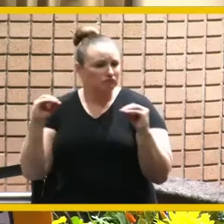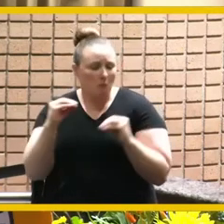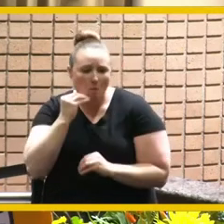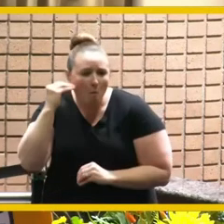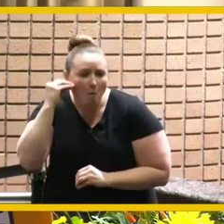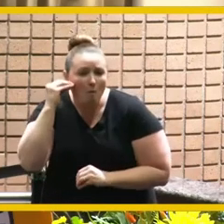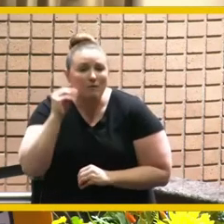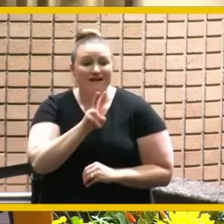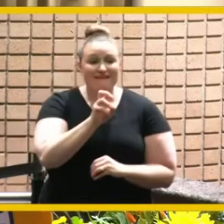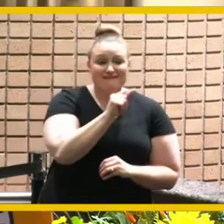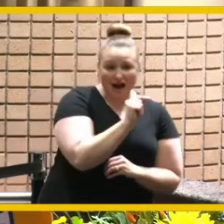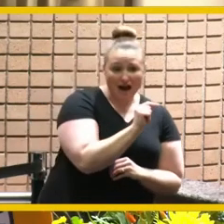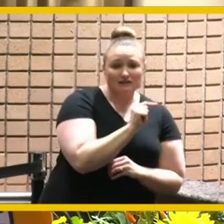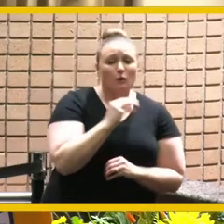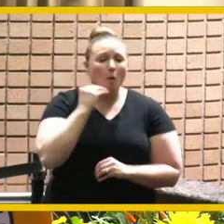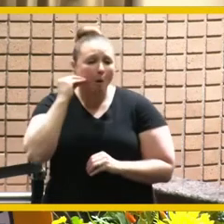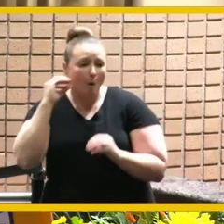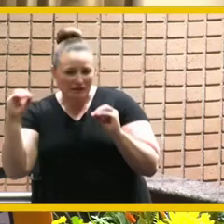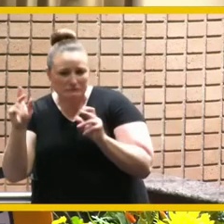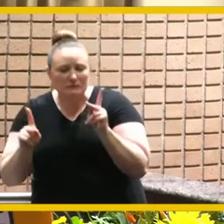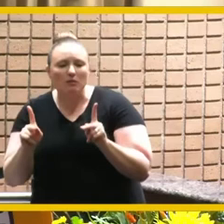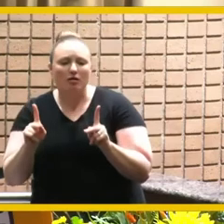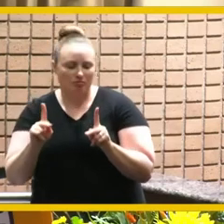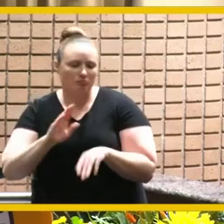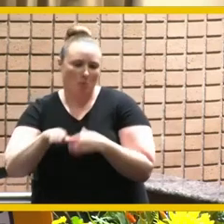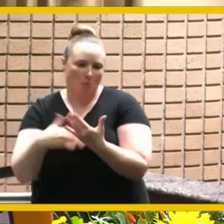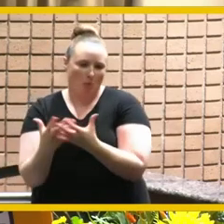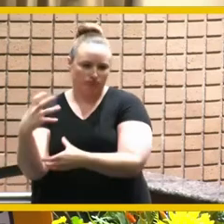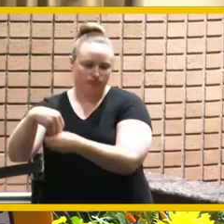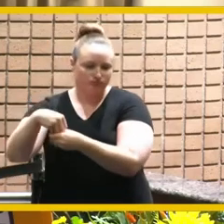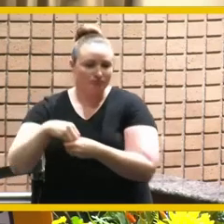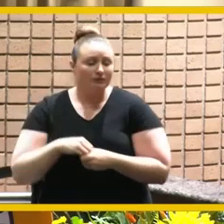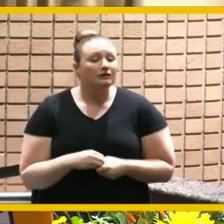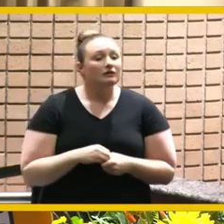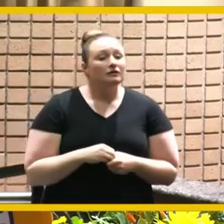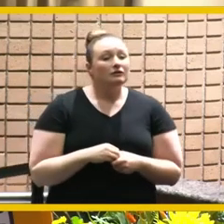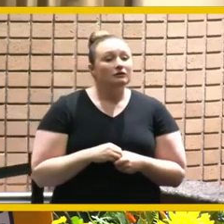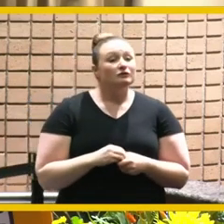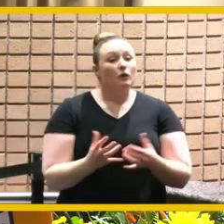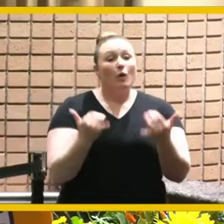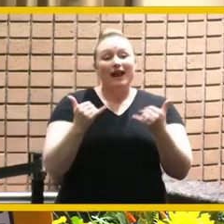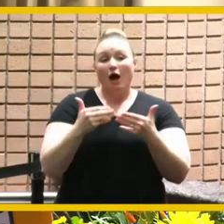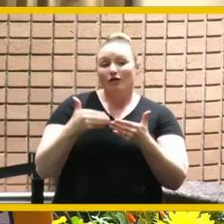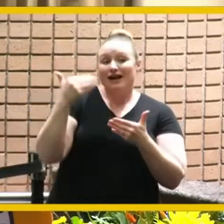and the homeless so mayor bailey with the help of your staff the next video is from a friend